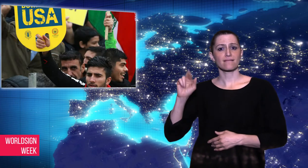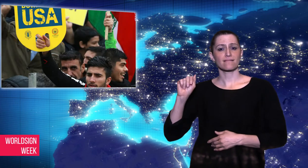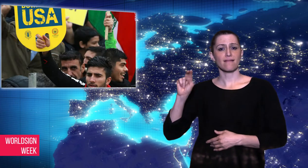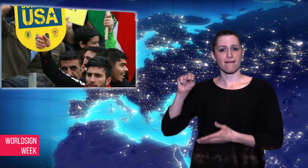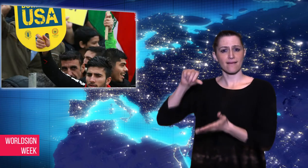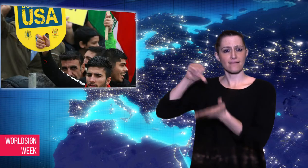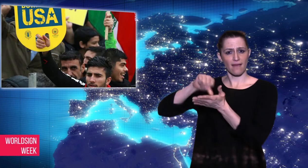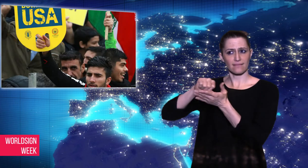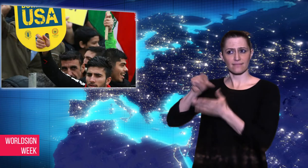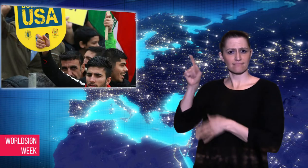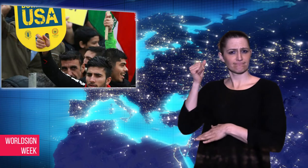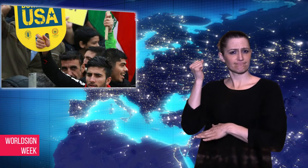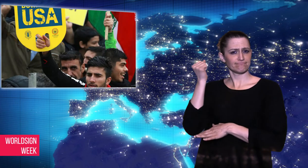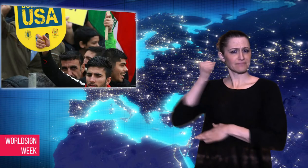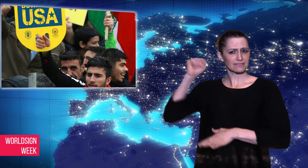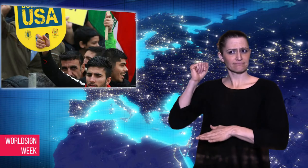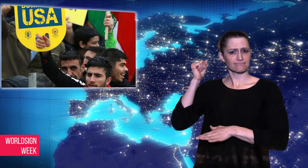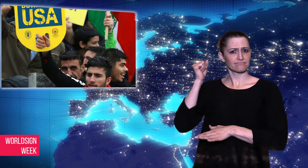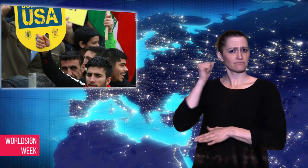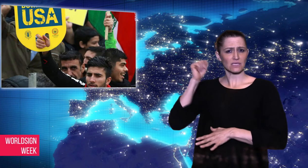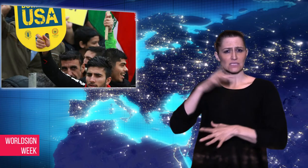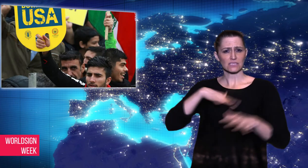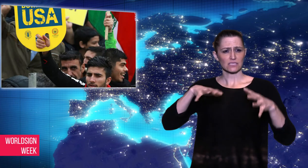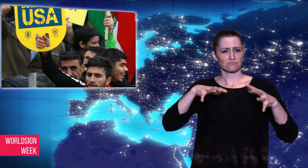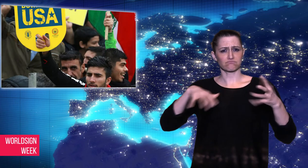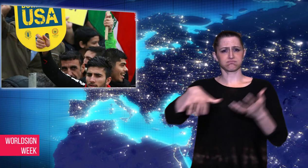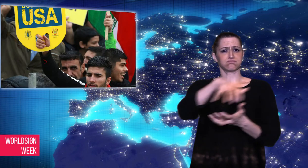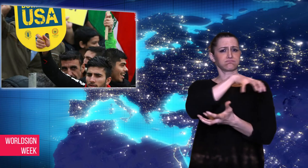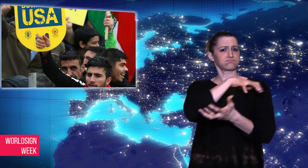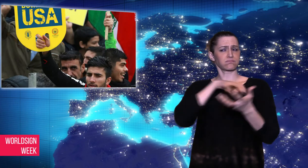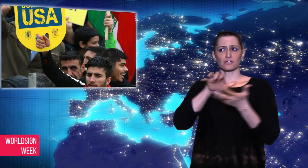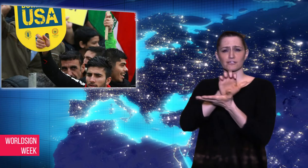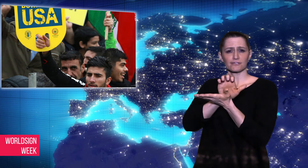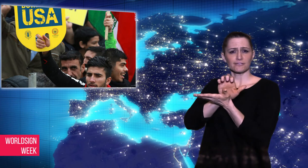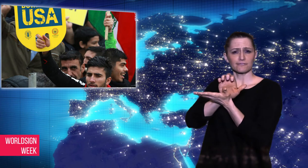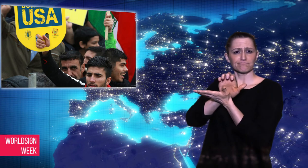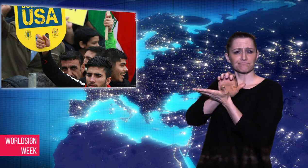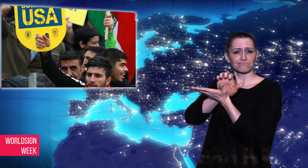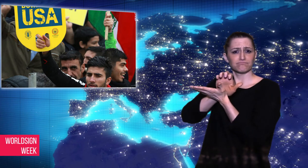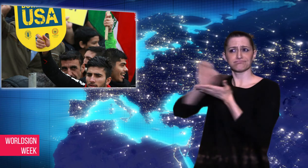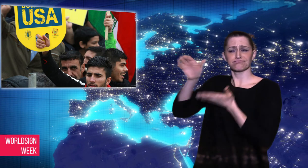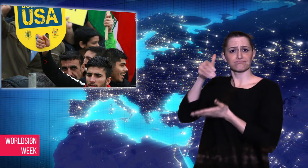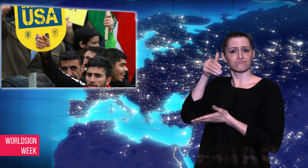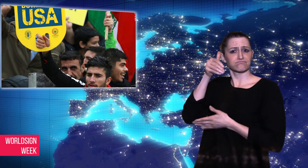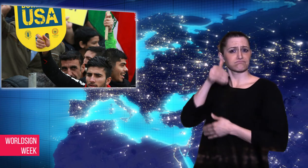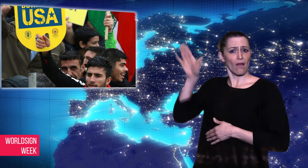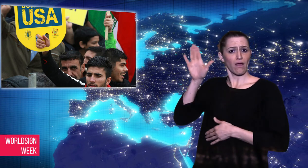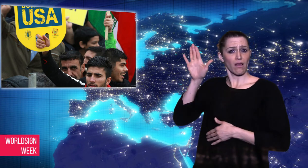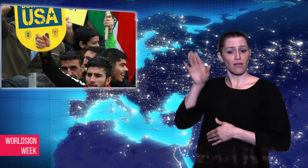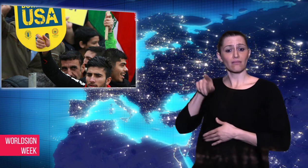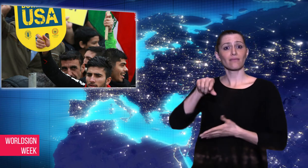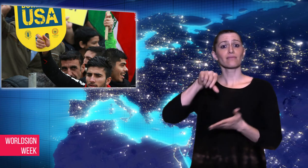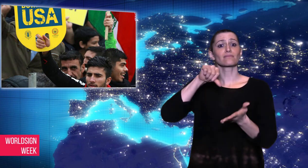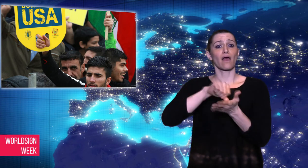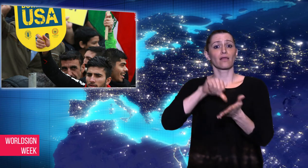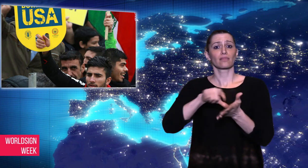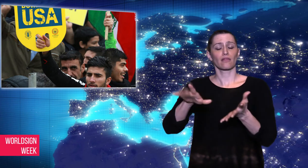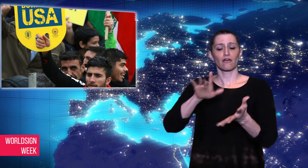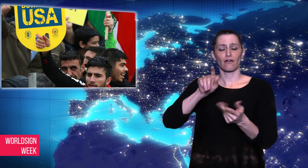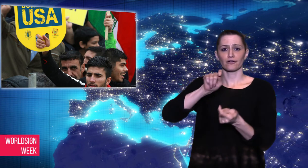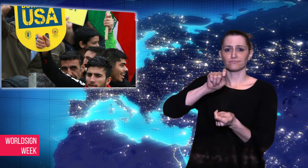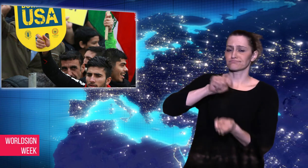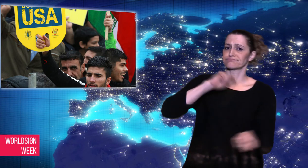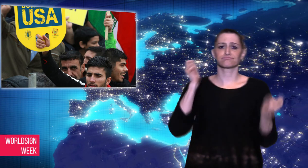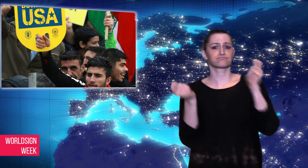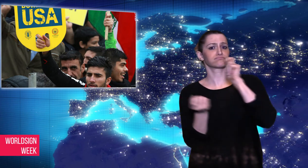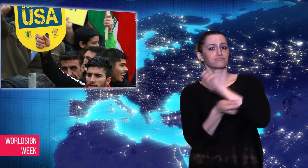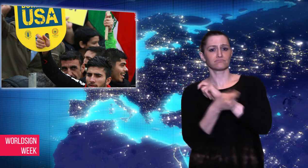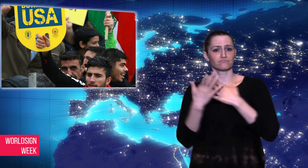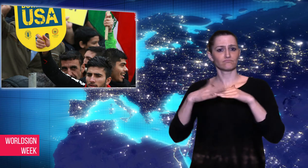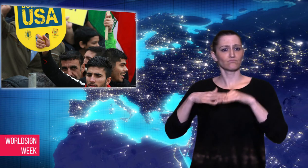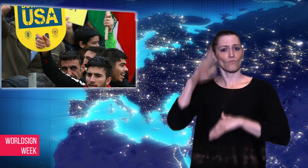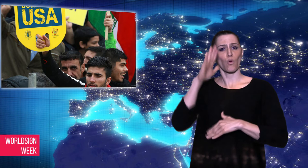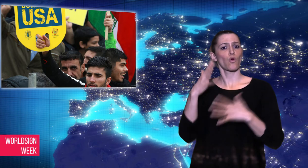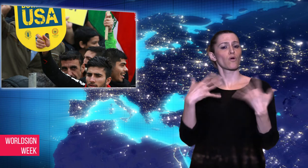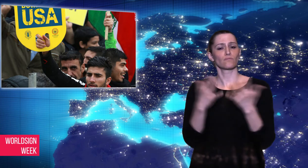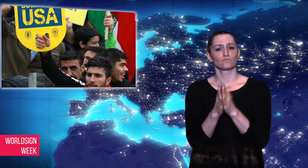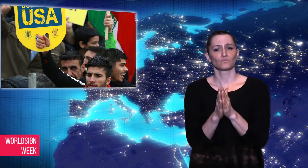Iran. The Shah was ousted, and Iran became a very religious